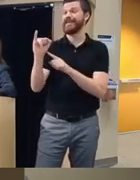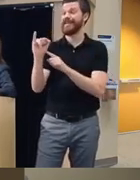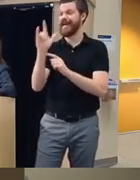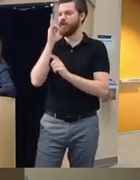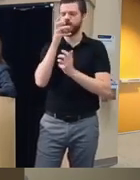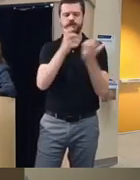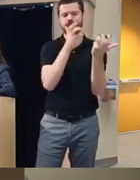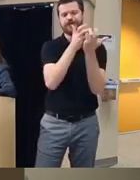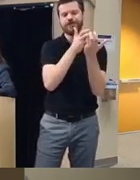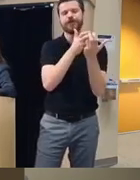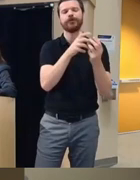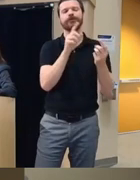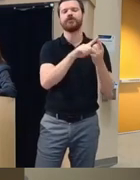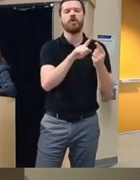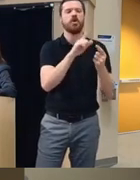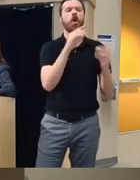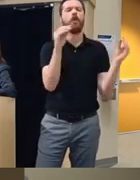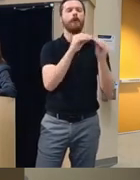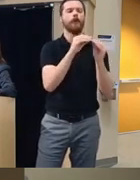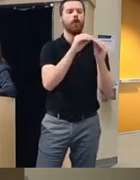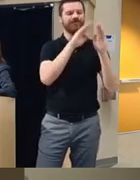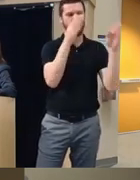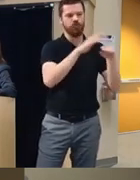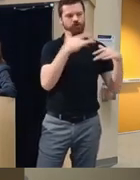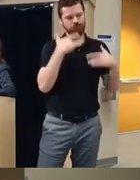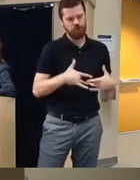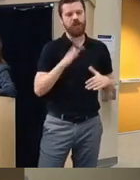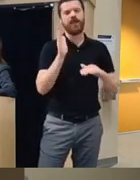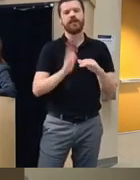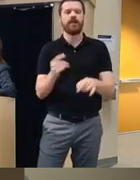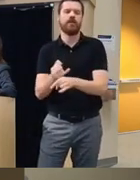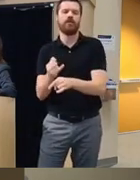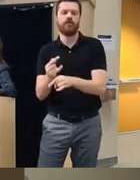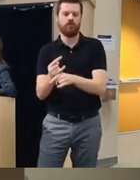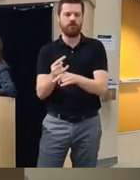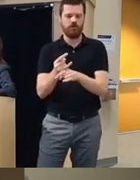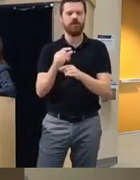lot of opportunity for this to be like very sensitive and personalized to the client's